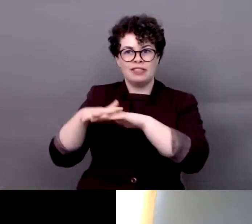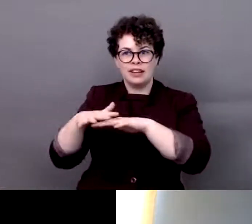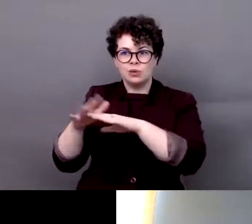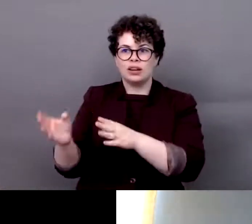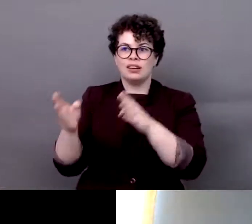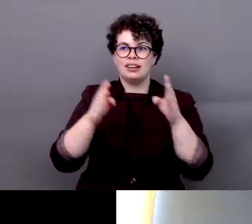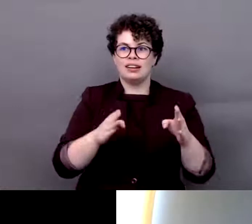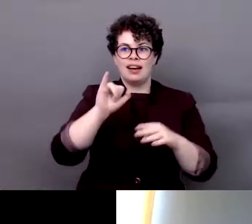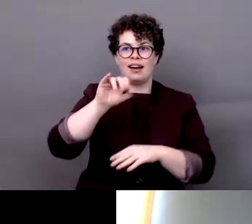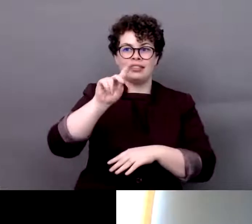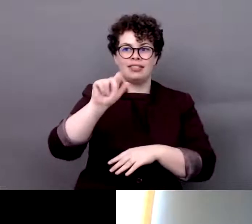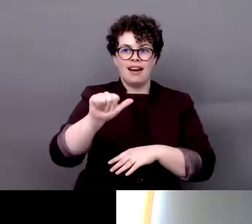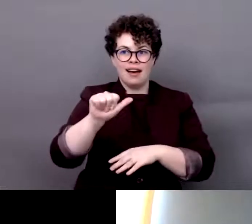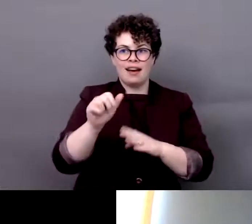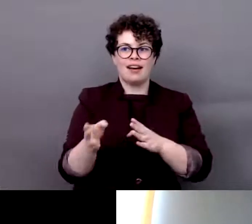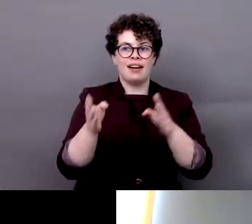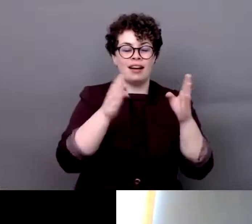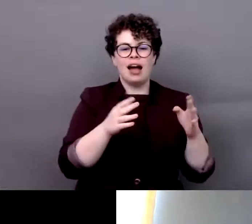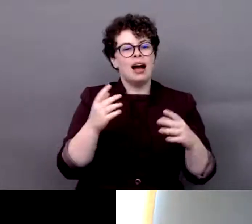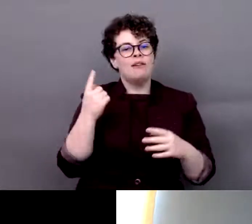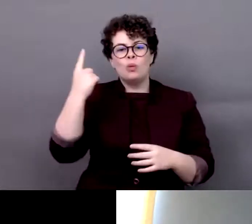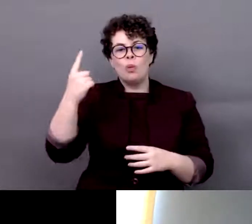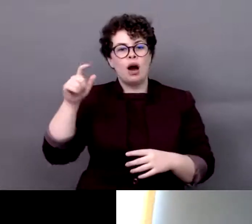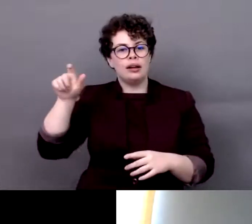Alliance, minority rights